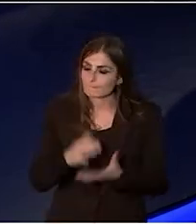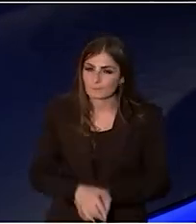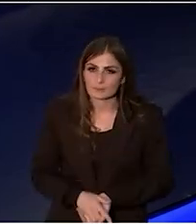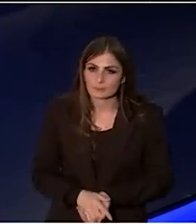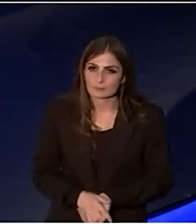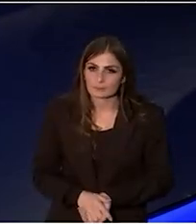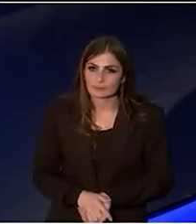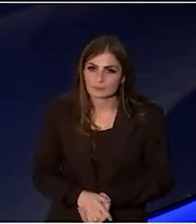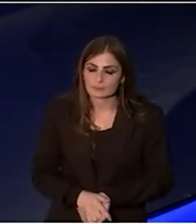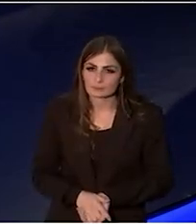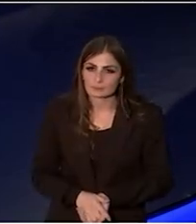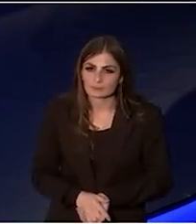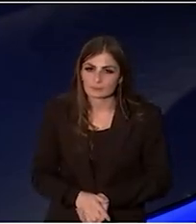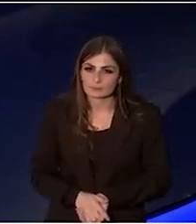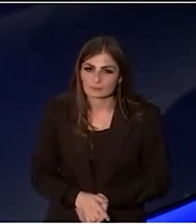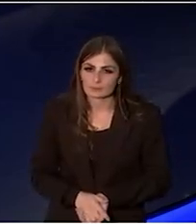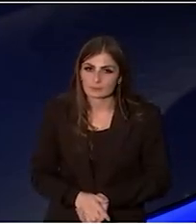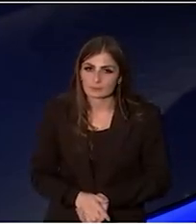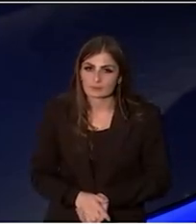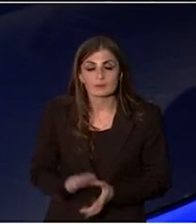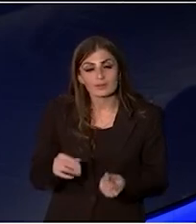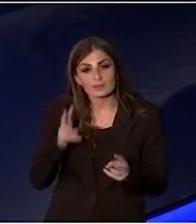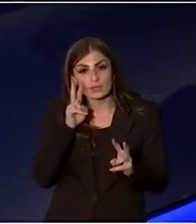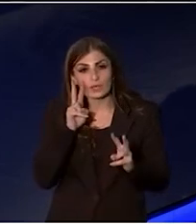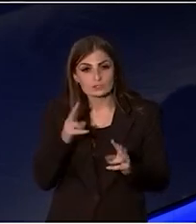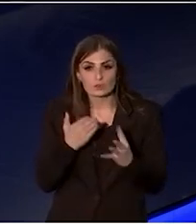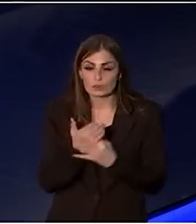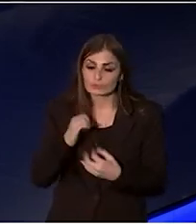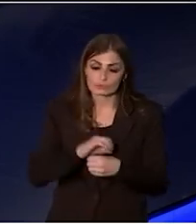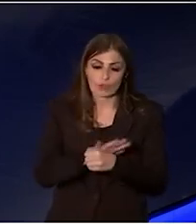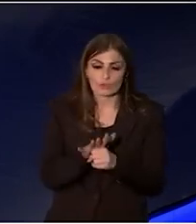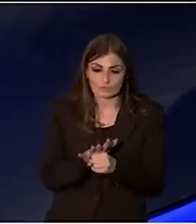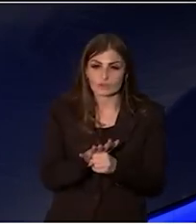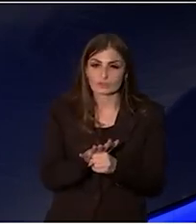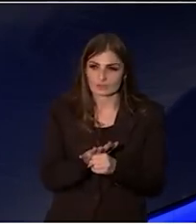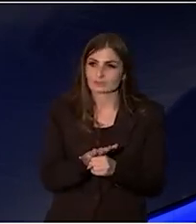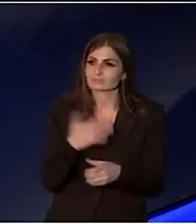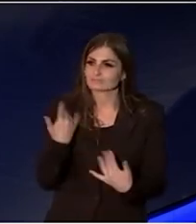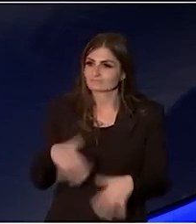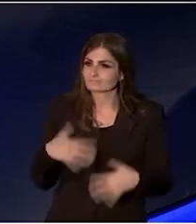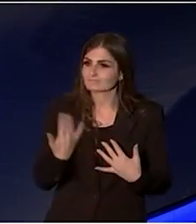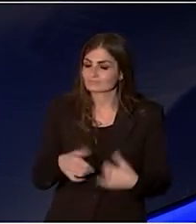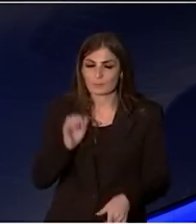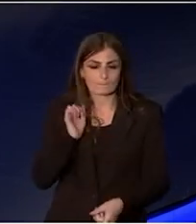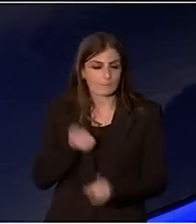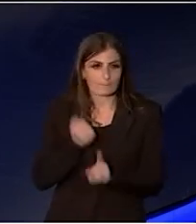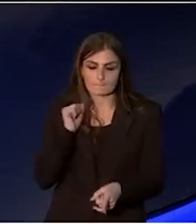What I then saw during the pandemic was a realisation that for